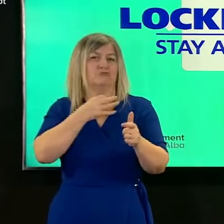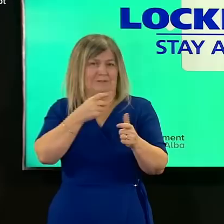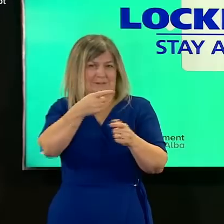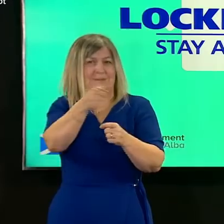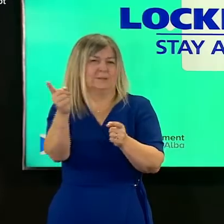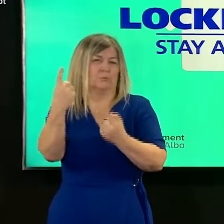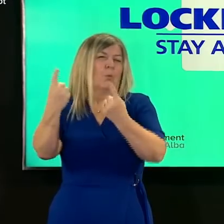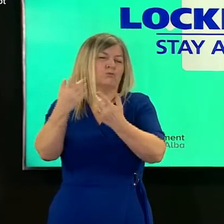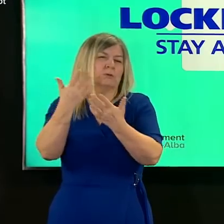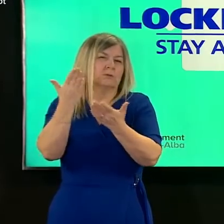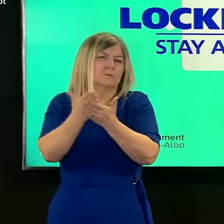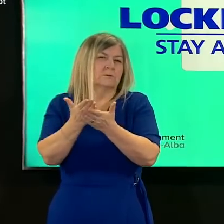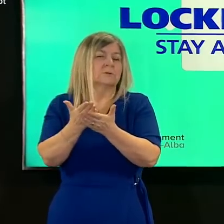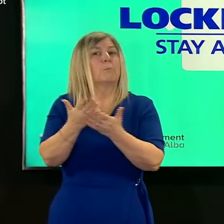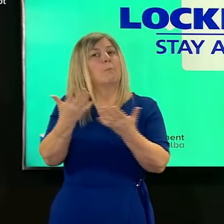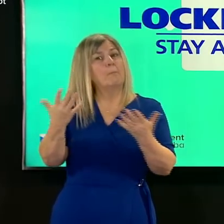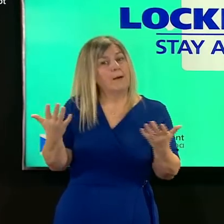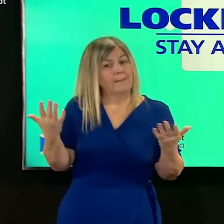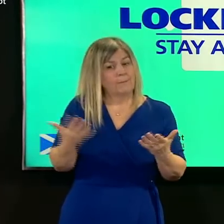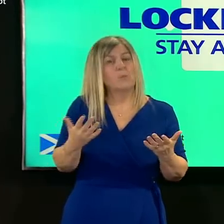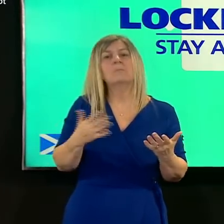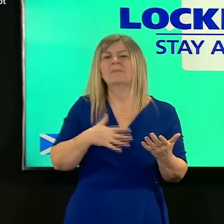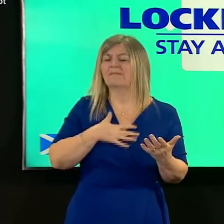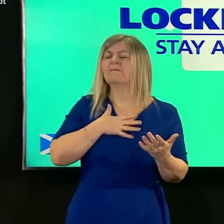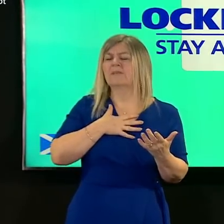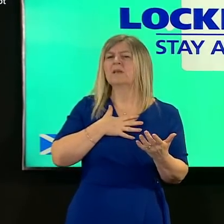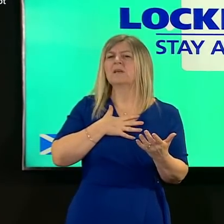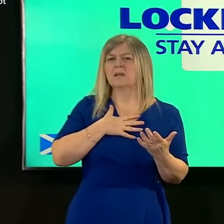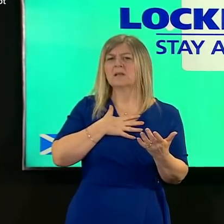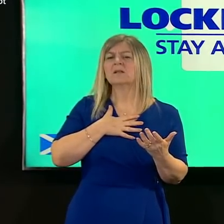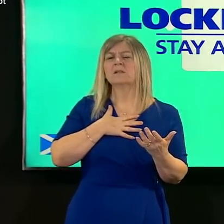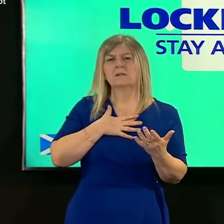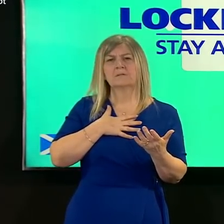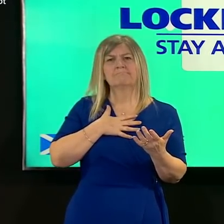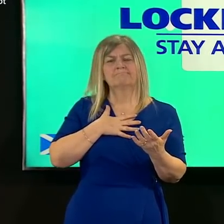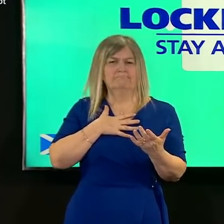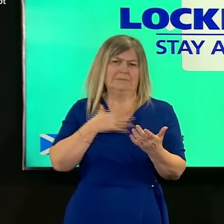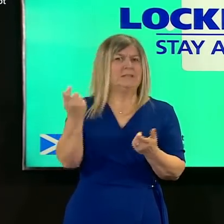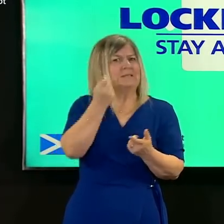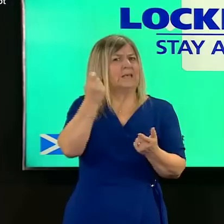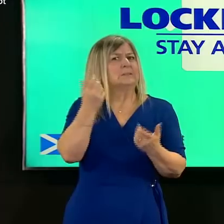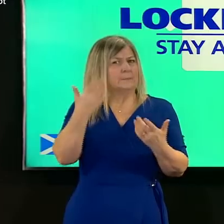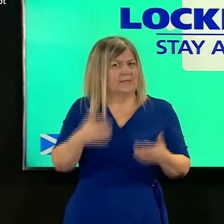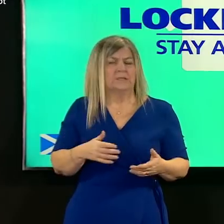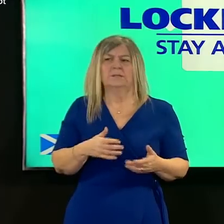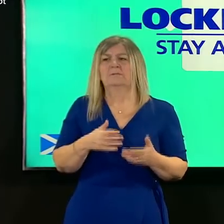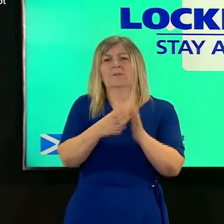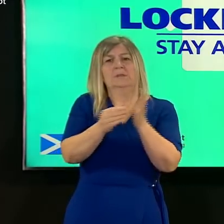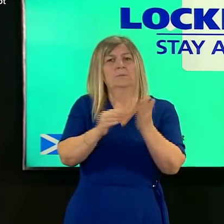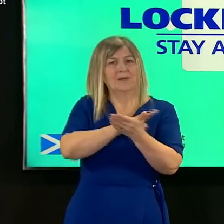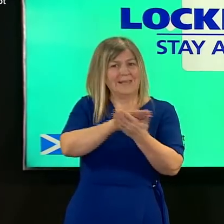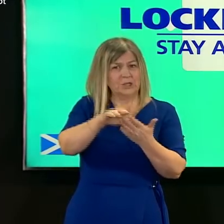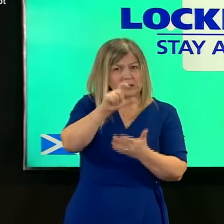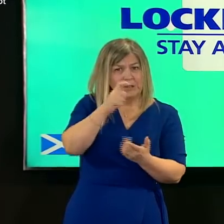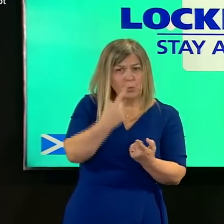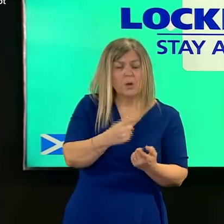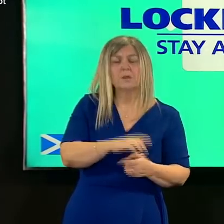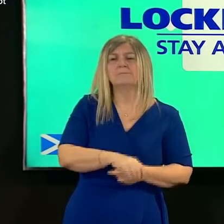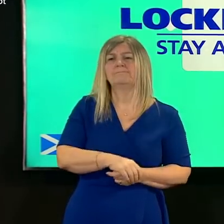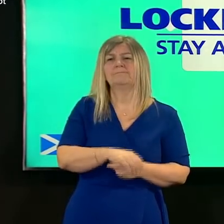success to bring our large care home providers like hc1 barchester and others with us on this